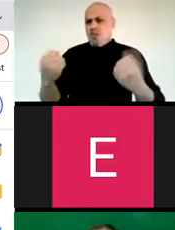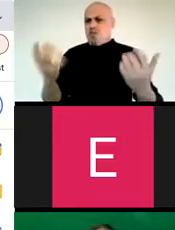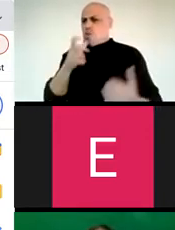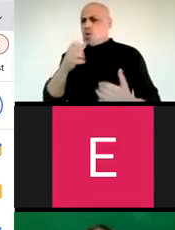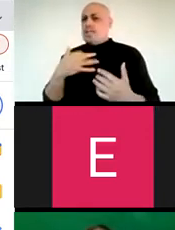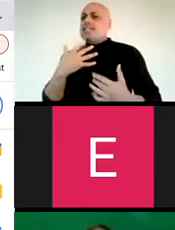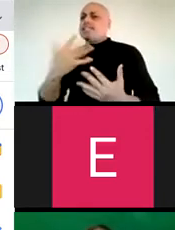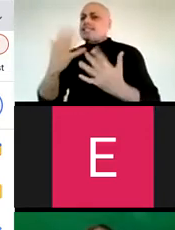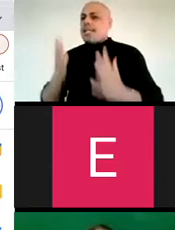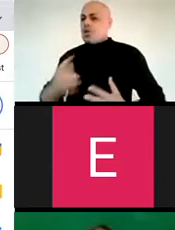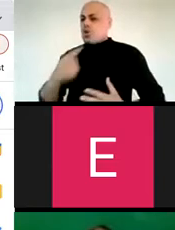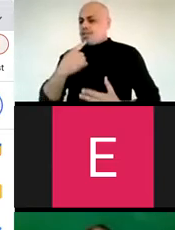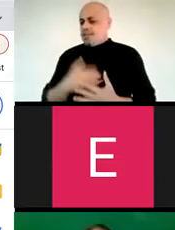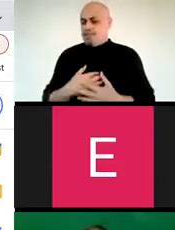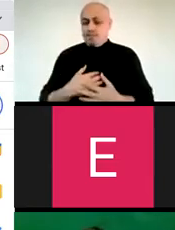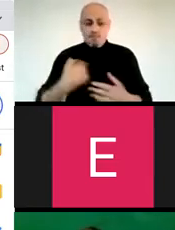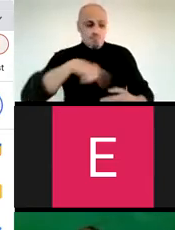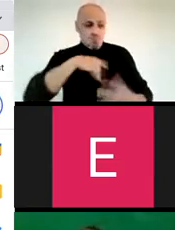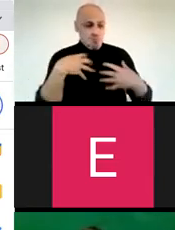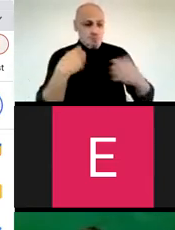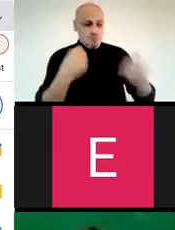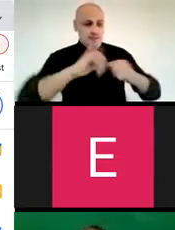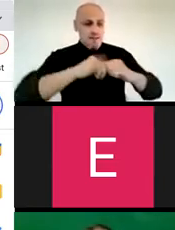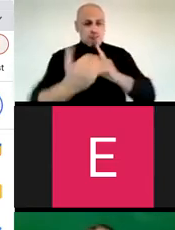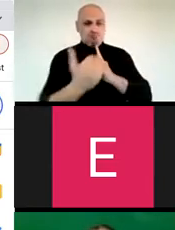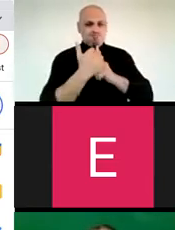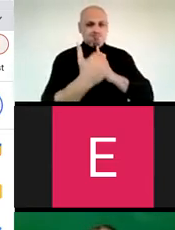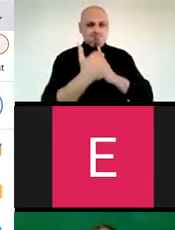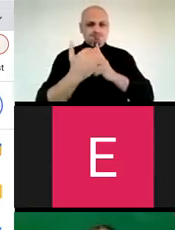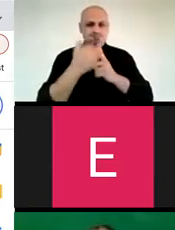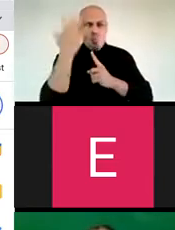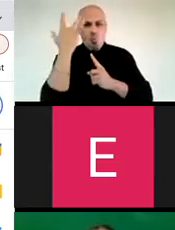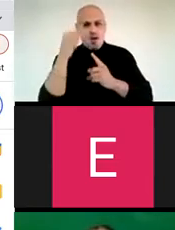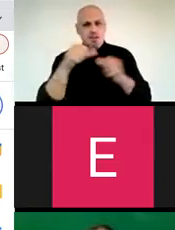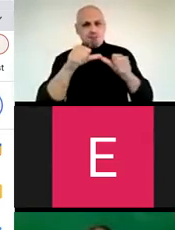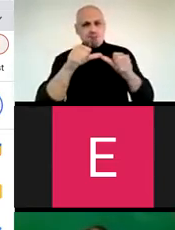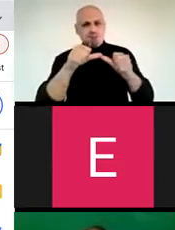powerful one was a singer and she said we stay brave by reminding ourselves the reason for